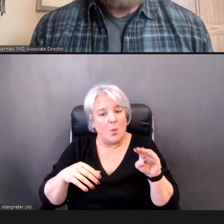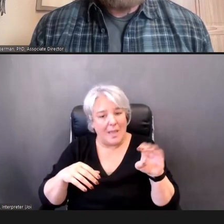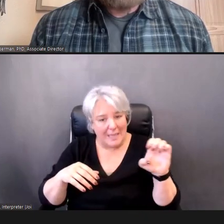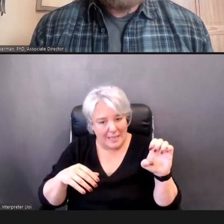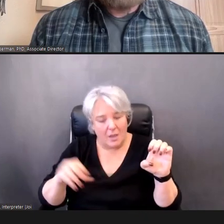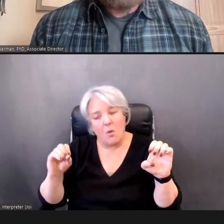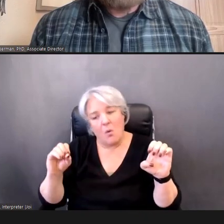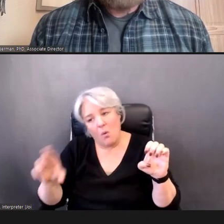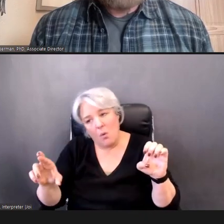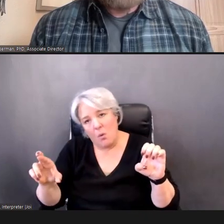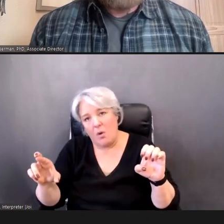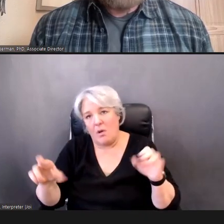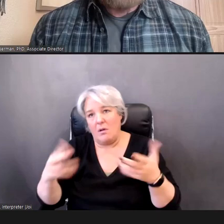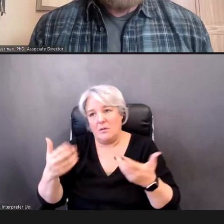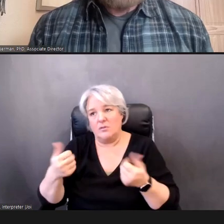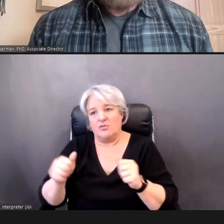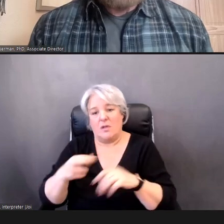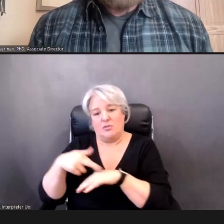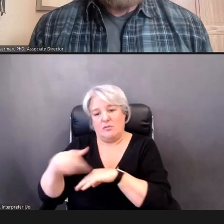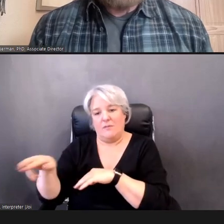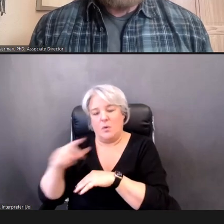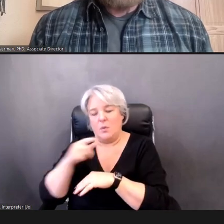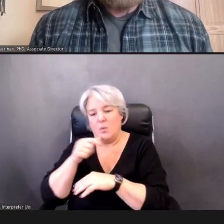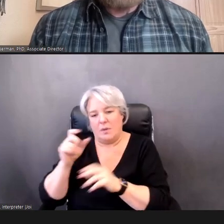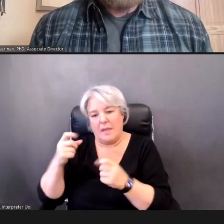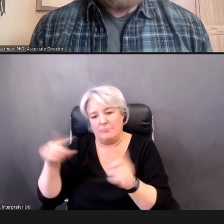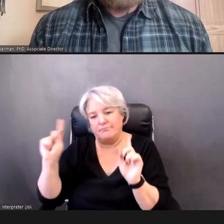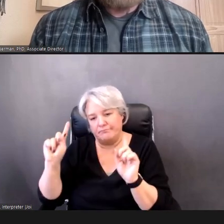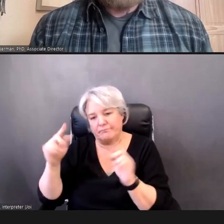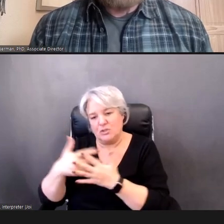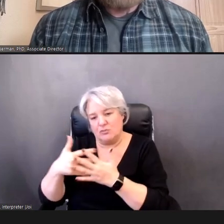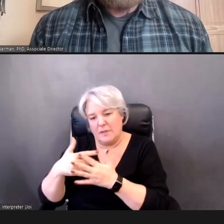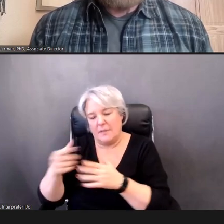to successfully screen them, most likely a pediatric audiologist.